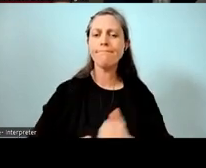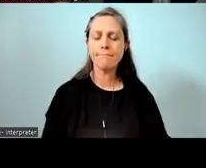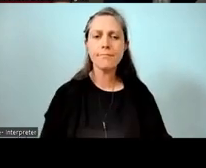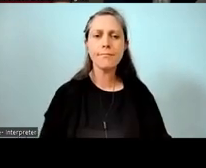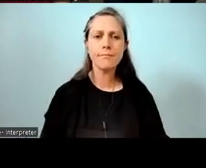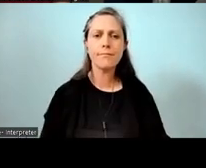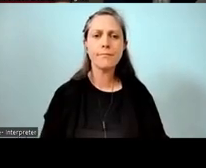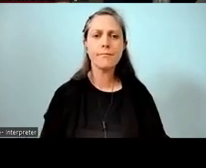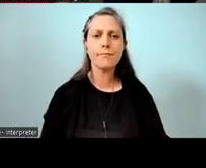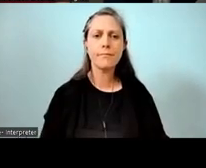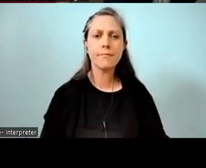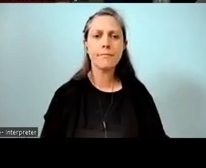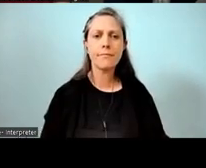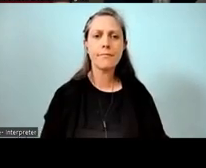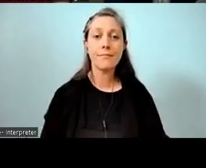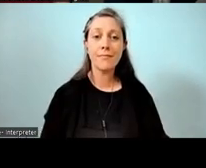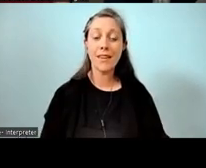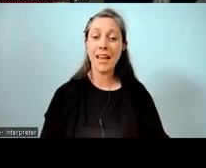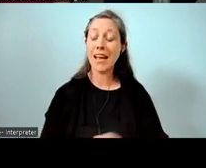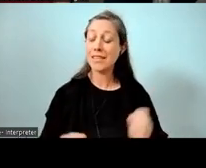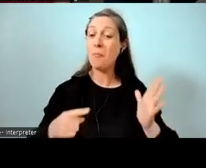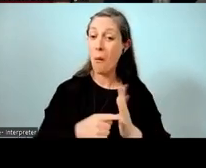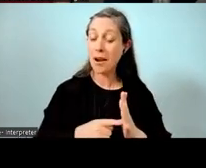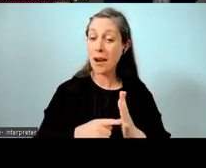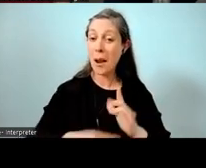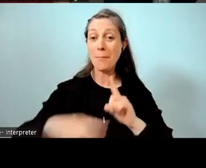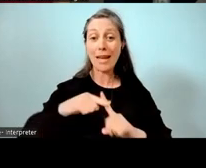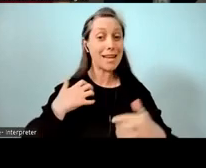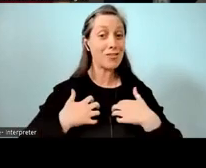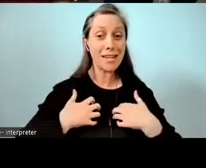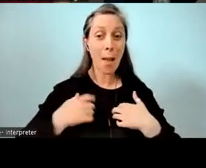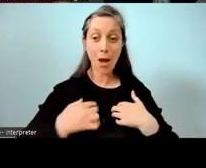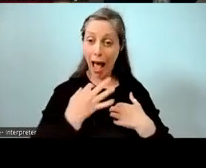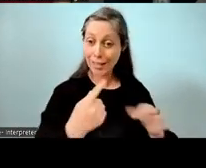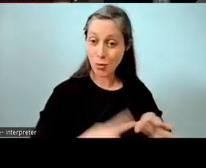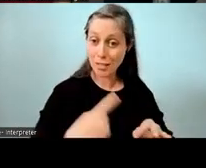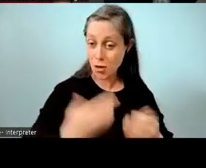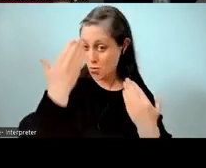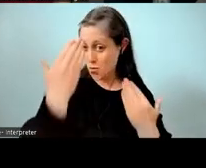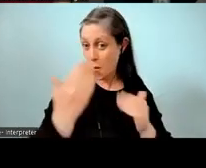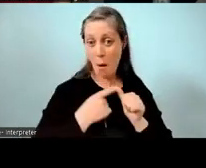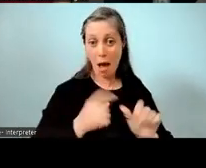and always interesting, 'cause you can't know what they're gonna say. But just to read this,